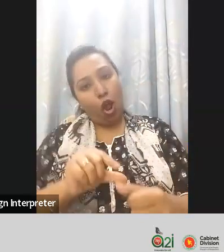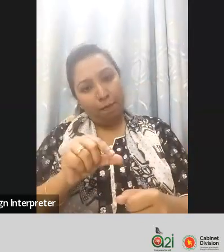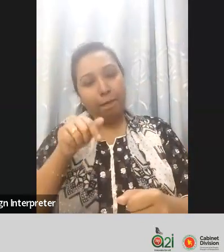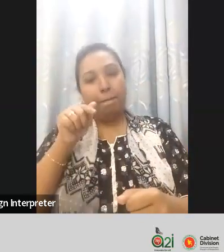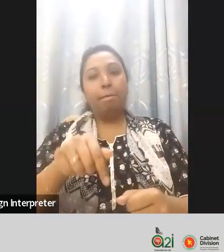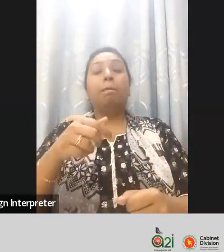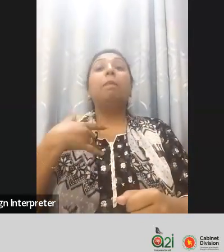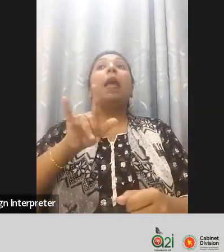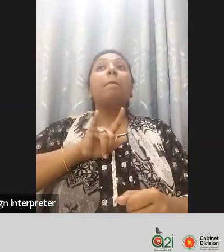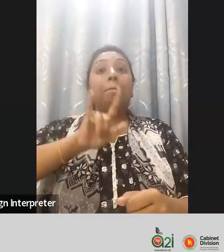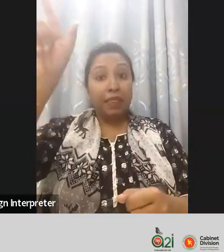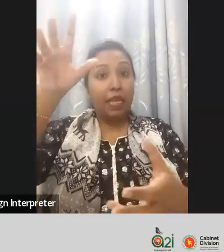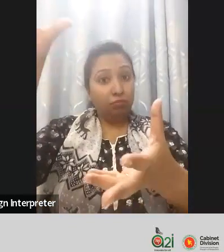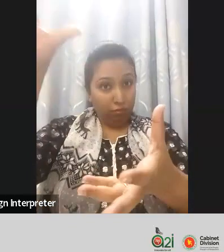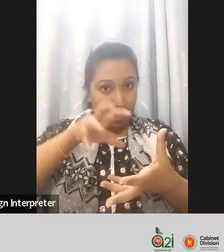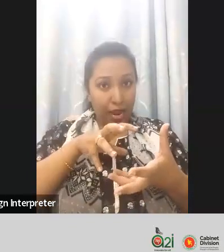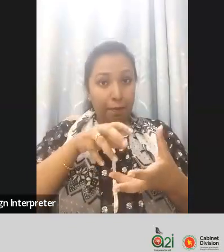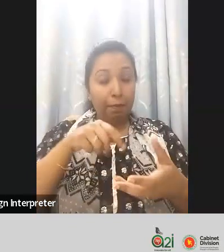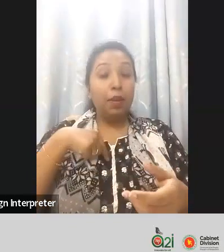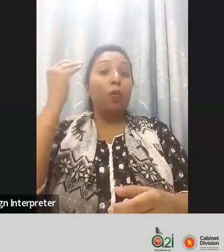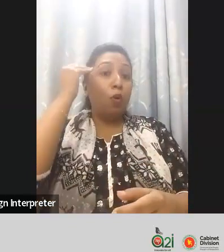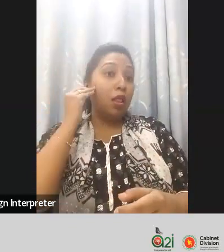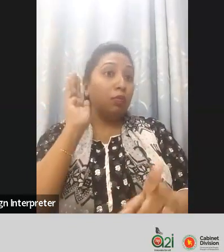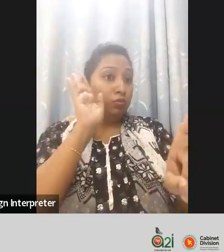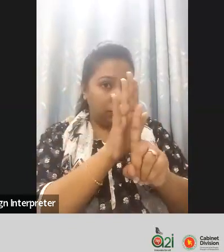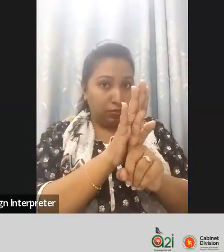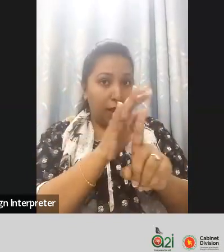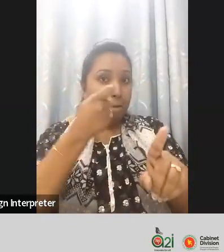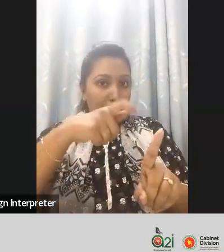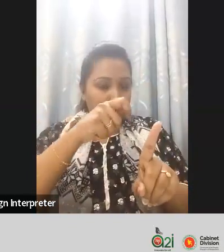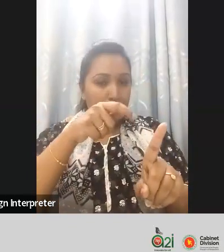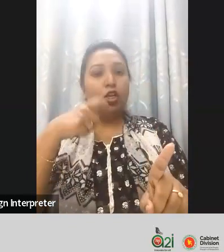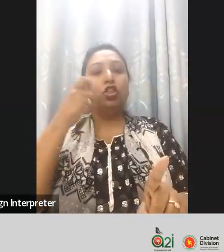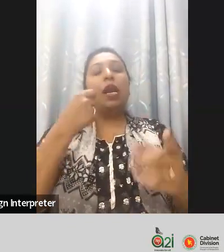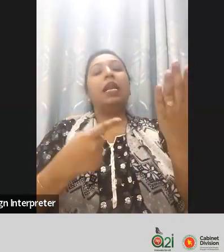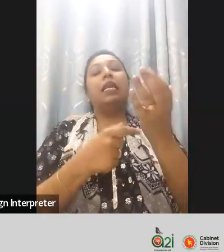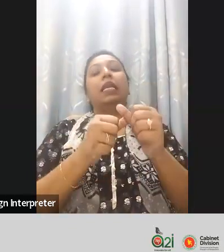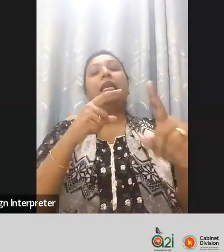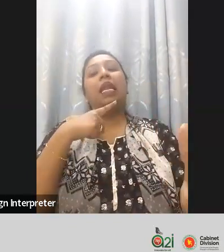for the accessibility of the disabled people not only that is a people with disability yeah